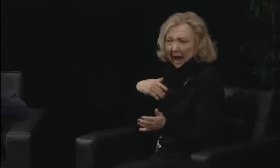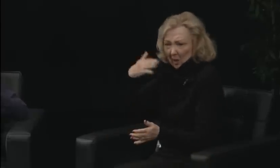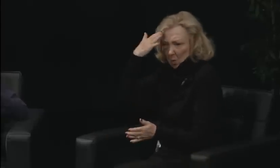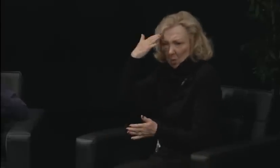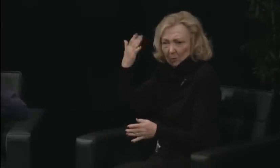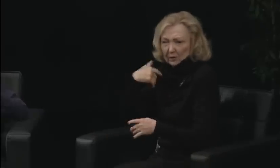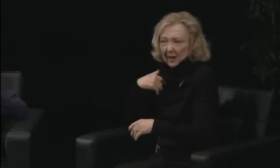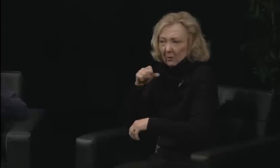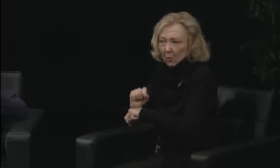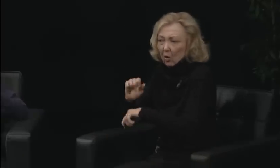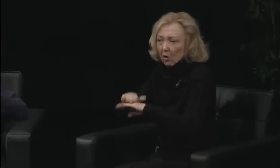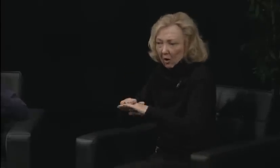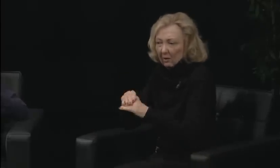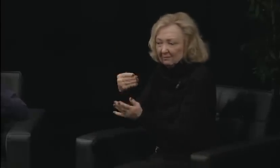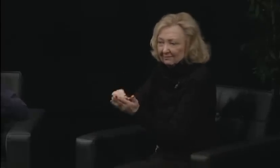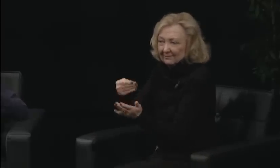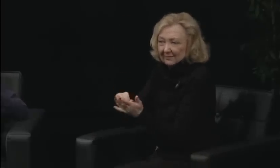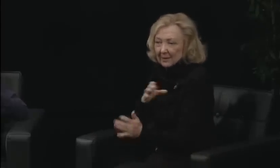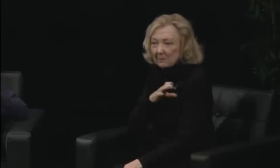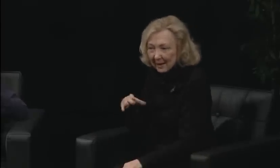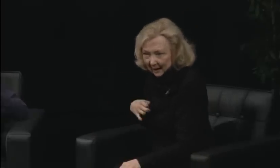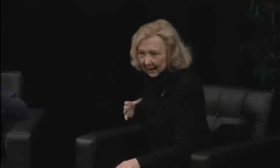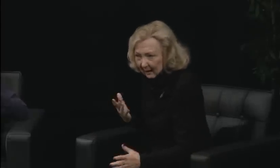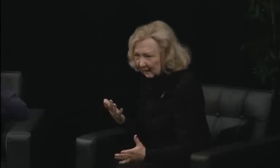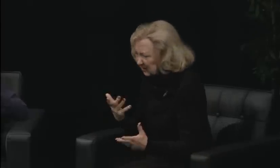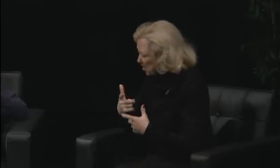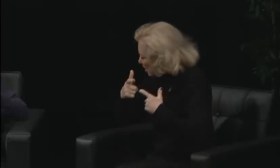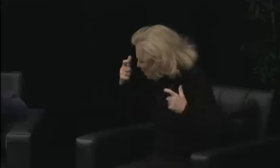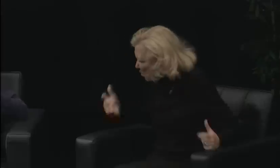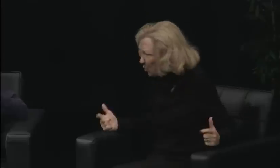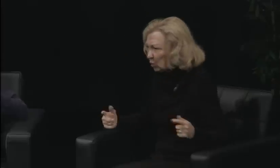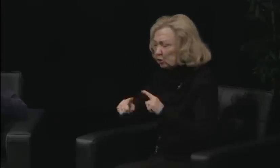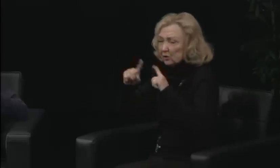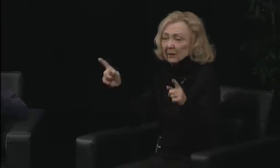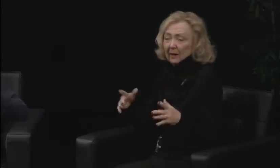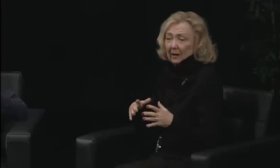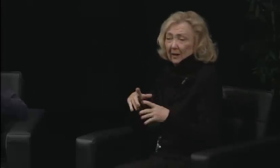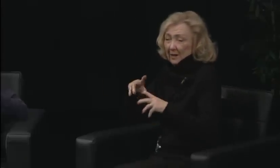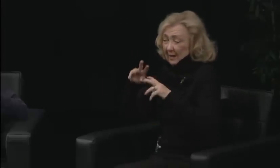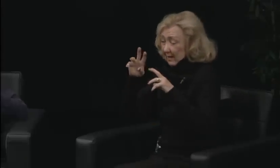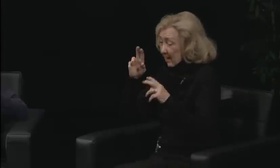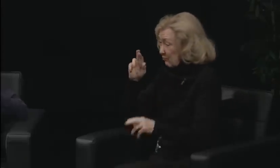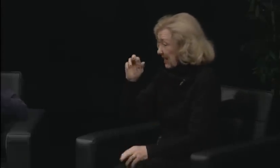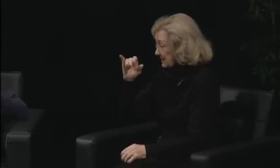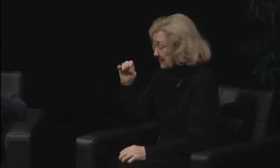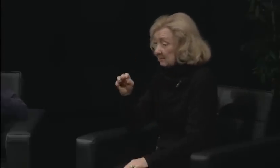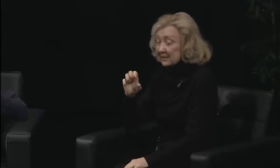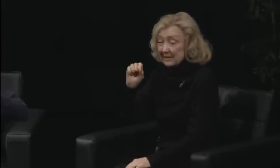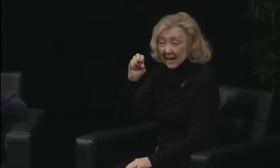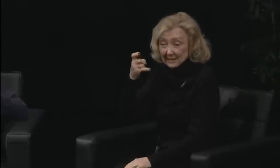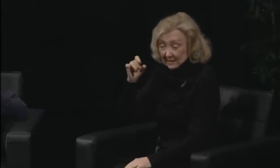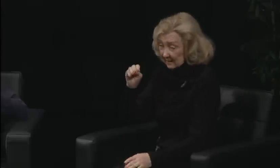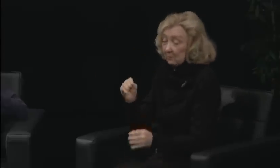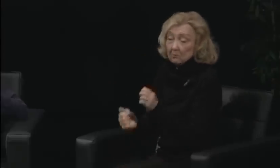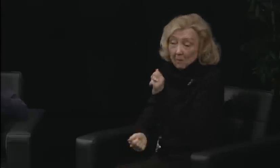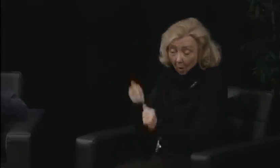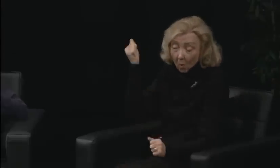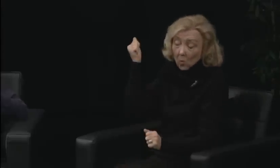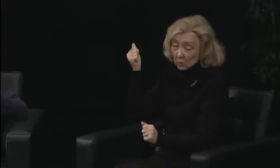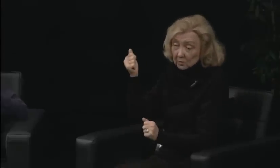For my part, it was more about achieving the goal. I wasn't thinking about women's issues or anything else.